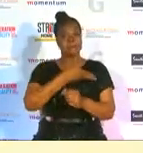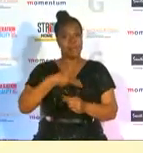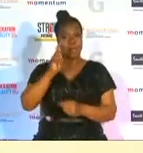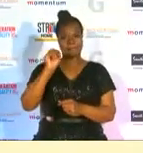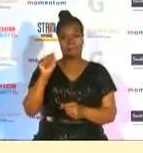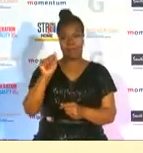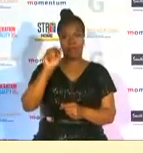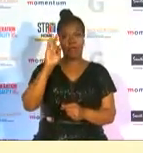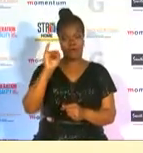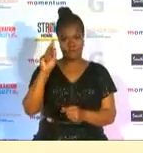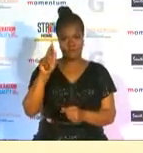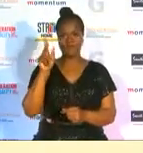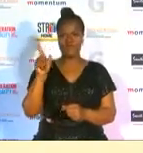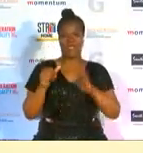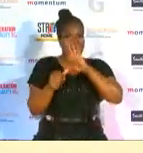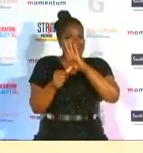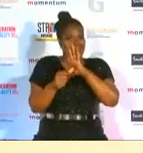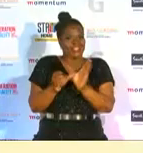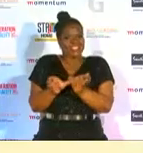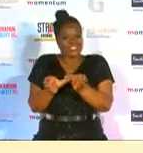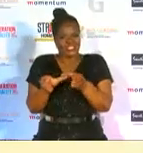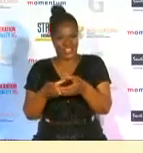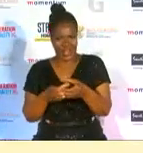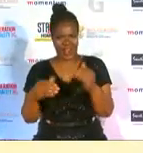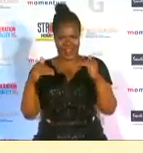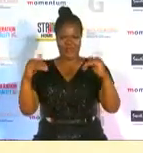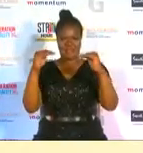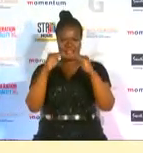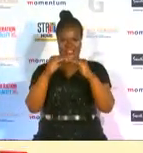the importance of generational inequality now it's back to kiya